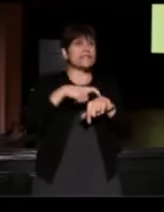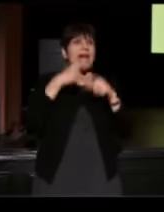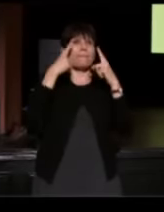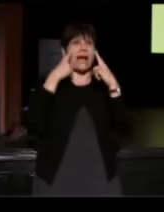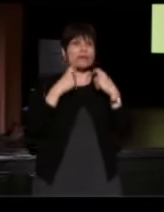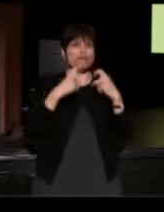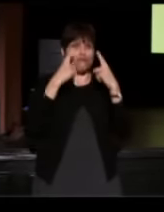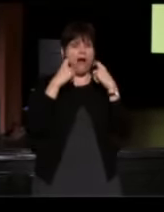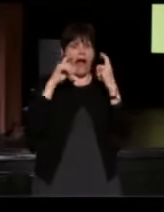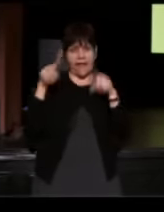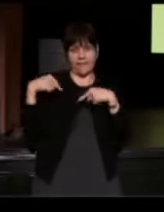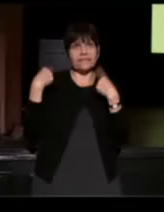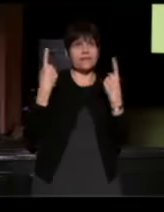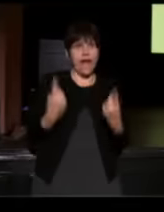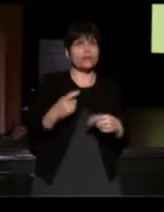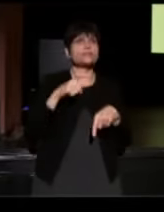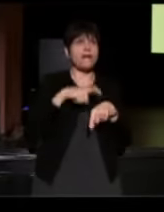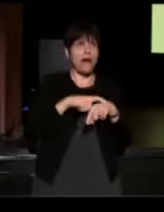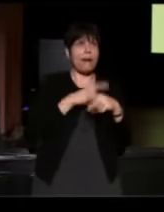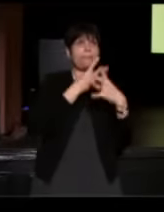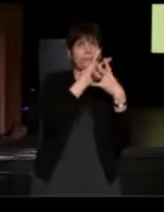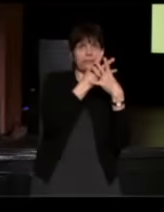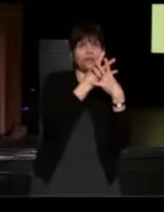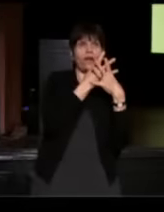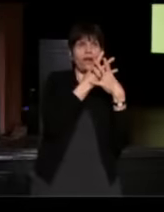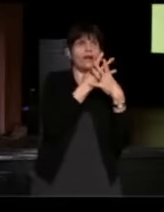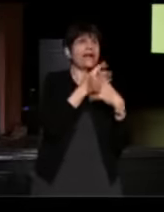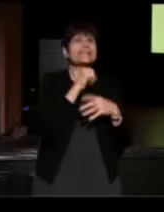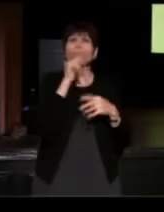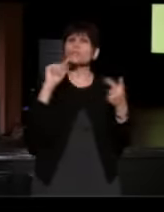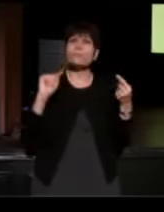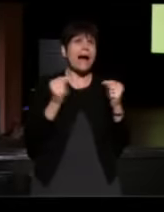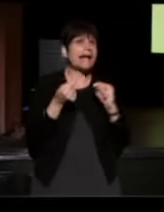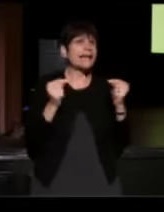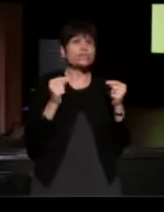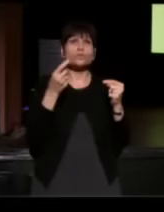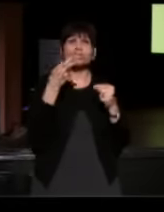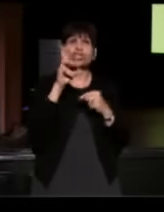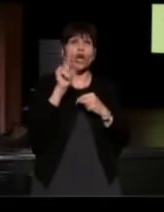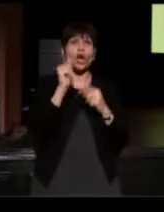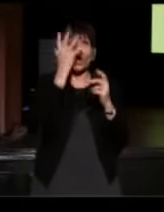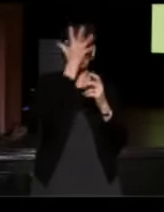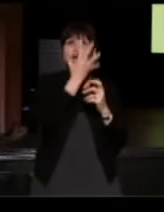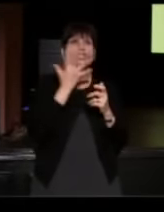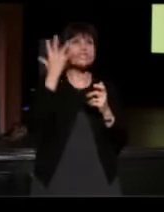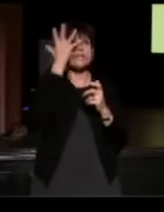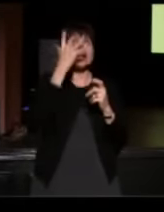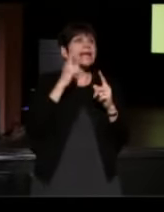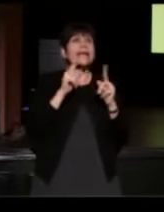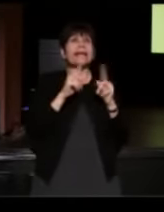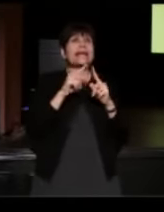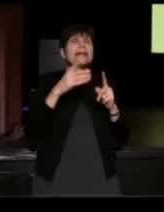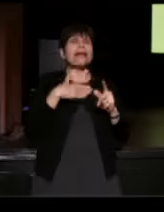I had been in there and it wasn't my injuries that hurt, it was just seeing how it devastated you.